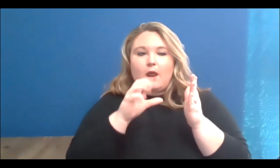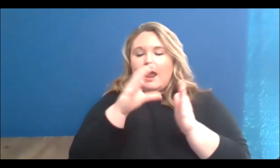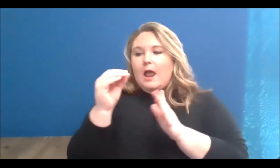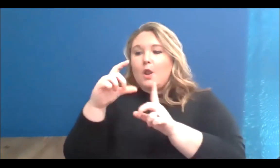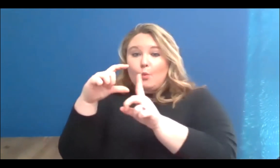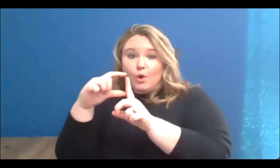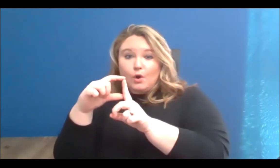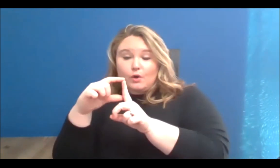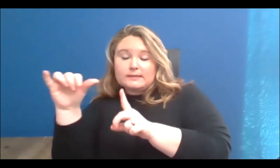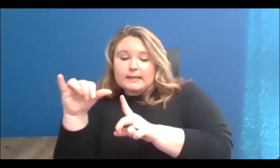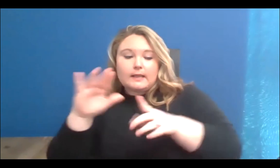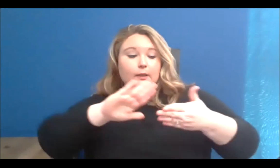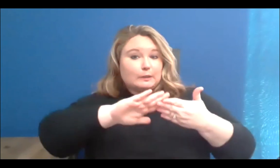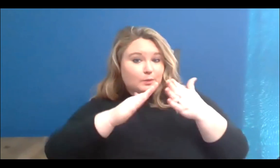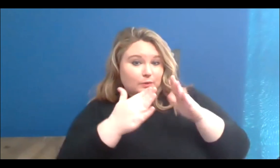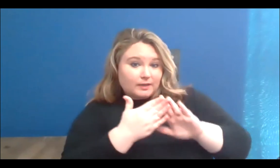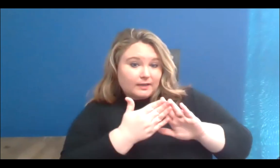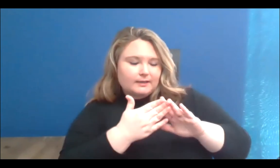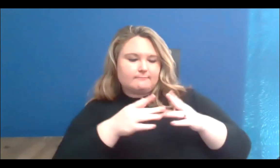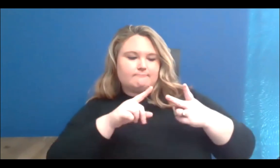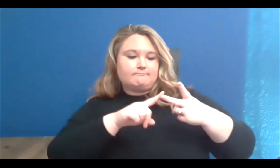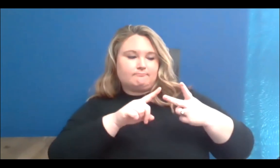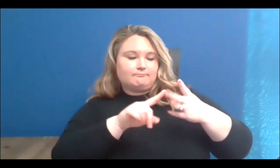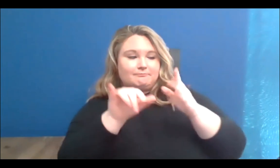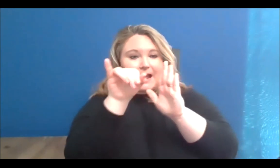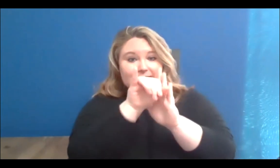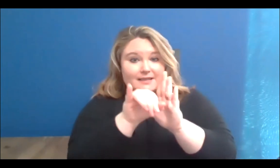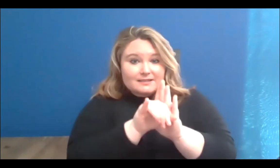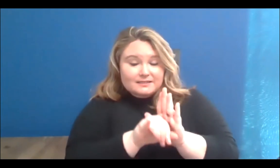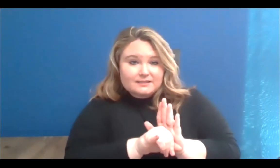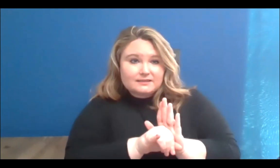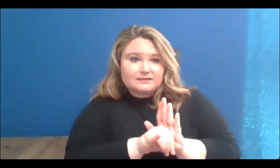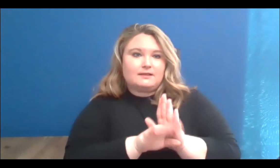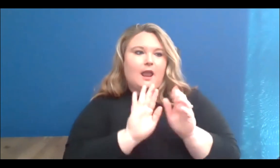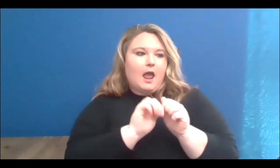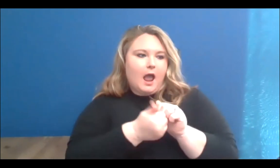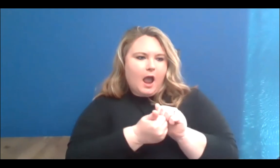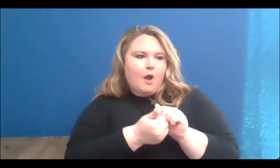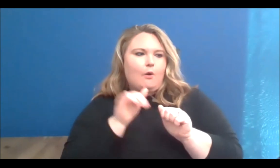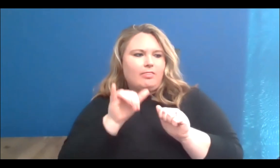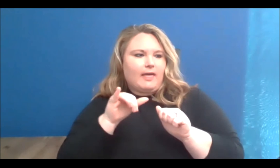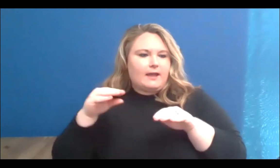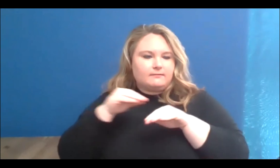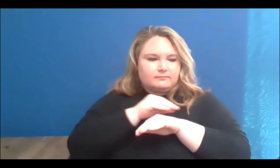one is 'identity', how our identities also inform these journeys that we undertake,